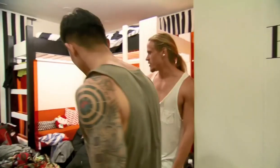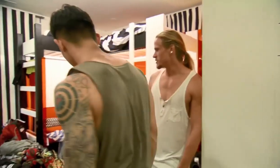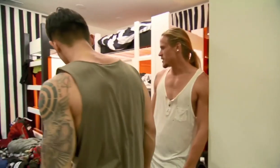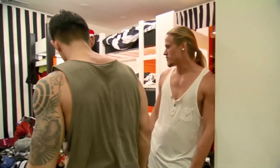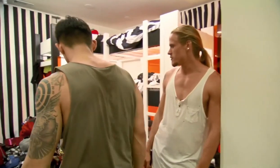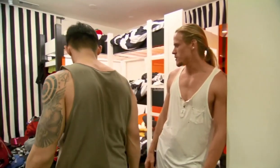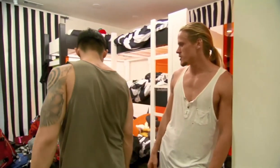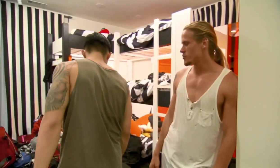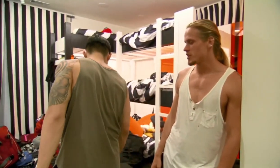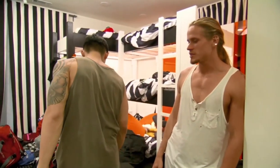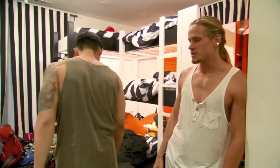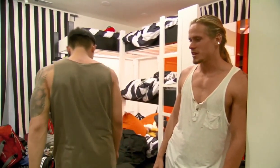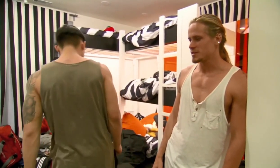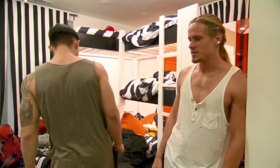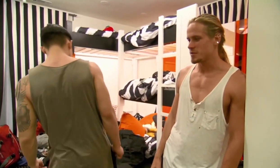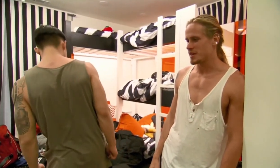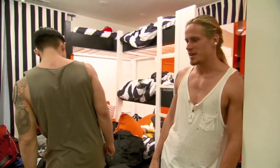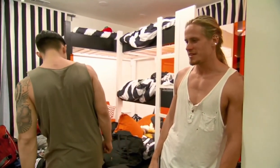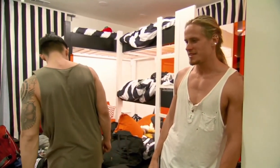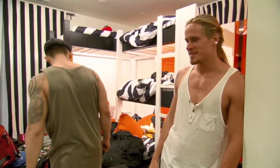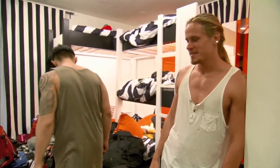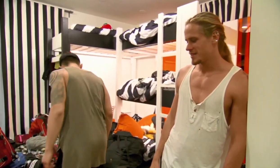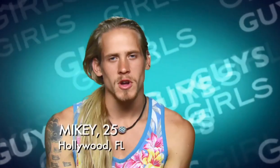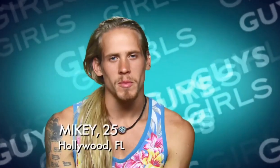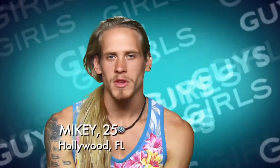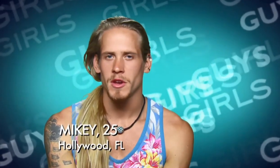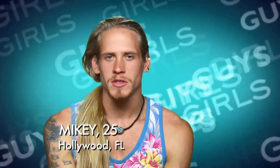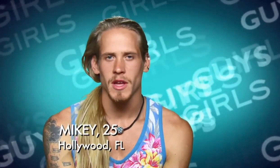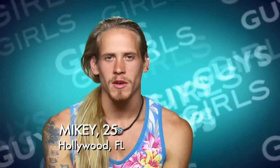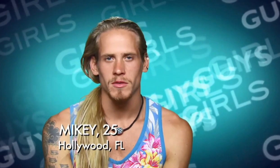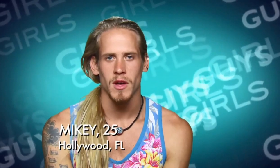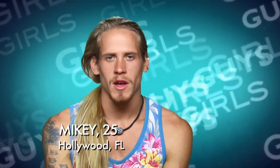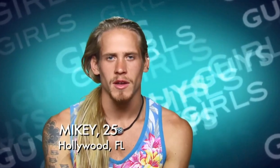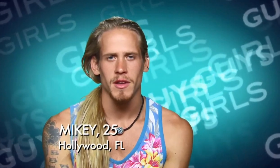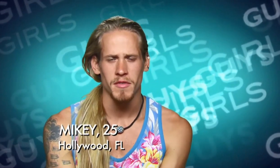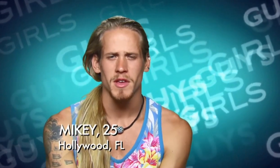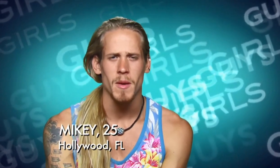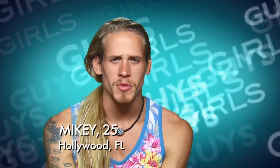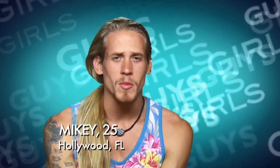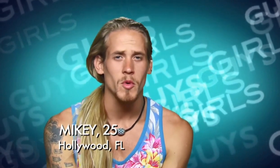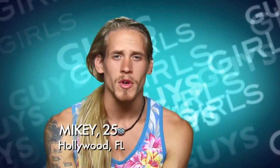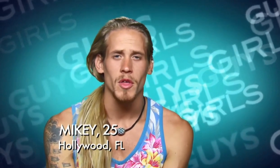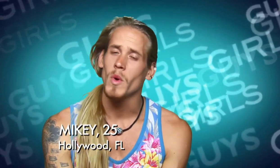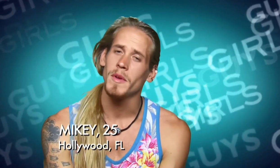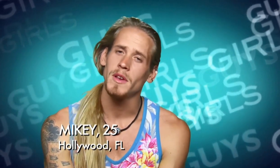I'd rather just have a female presence next to me tonight I've been single for a couple of years now, uh, definitely comfortable with all the women